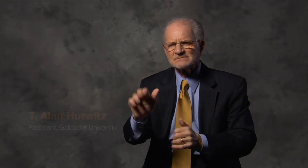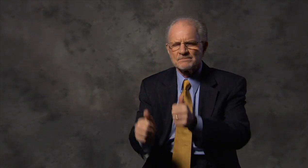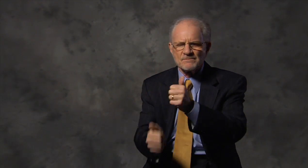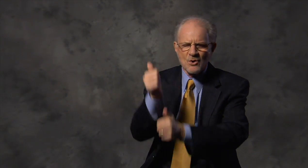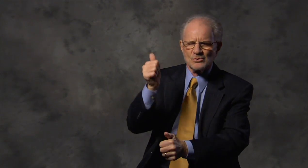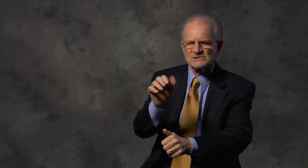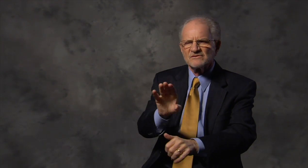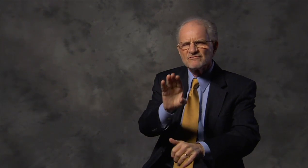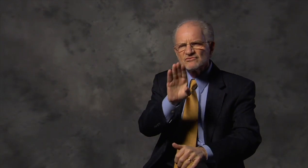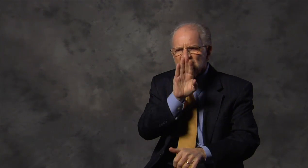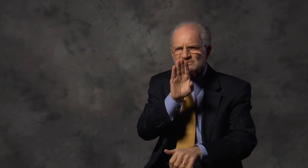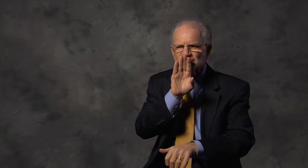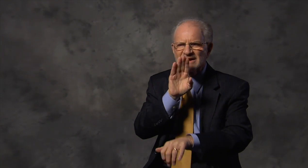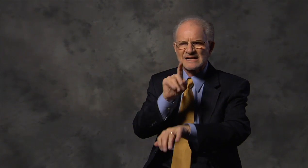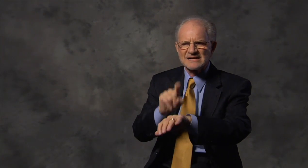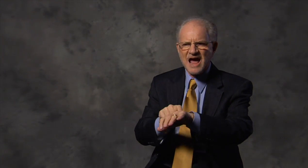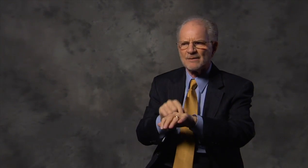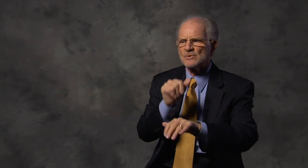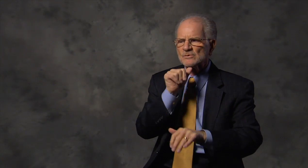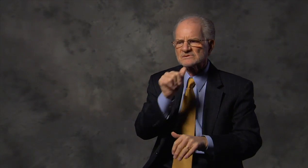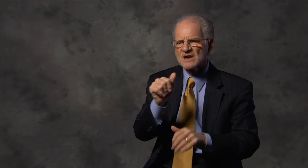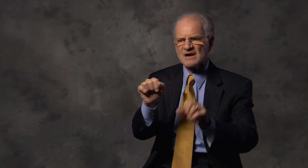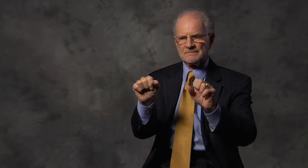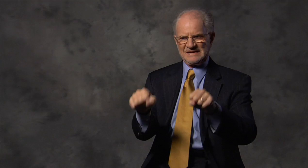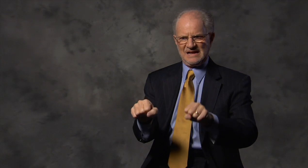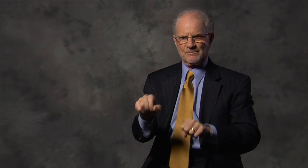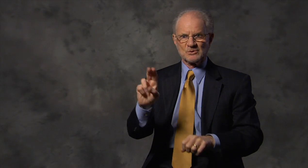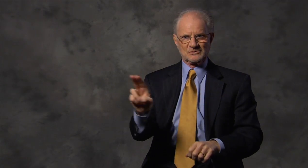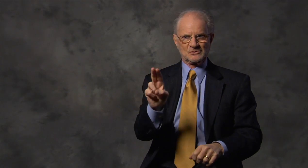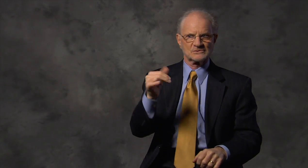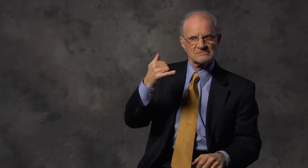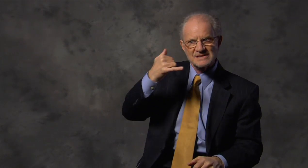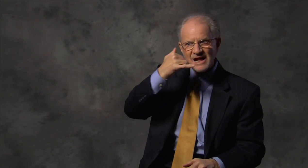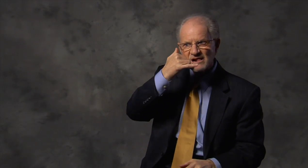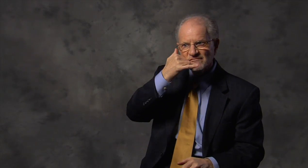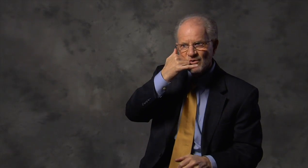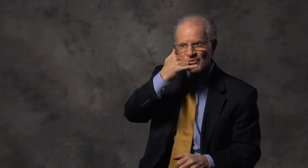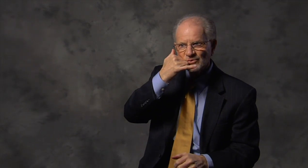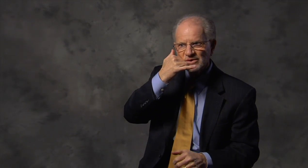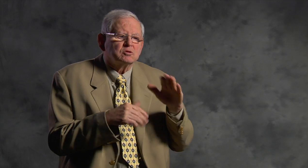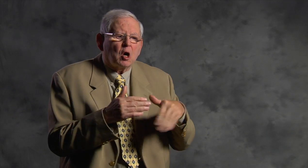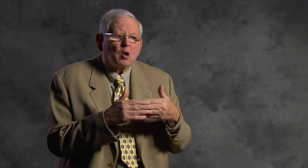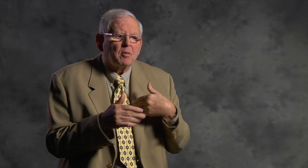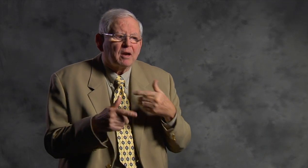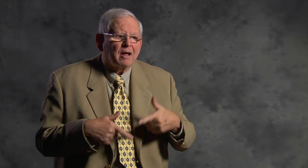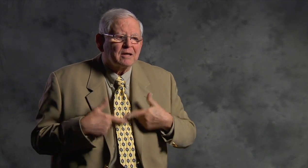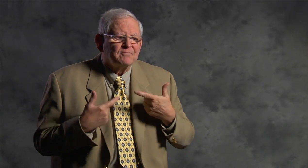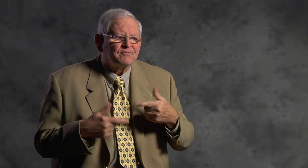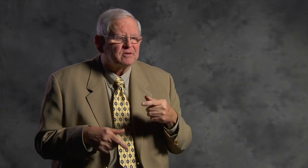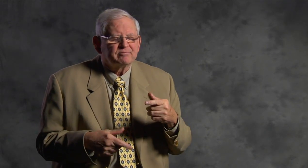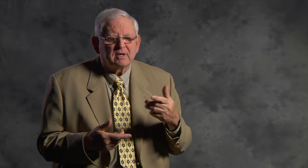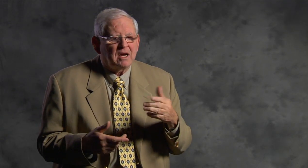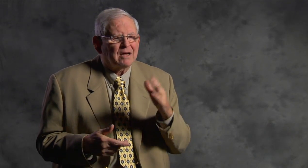One of his most frustrating times was when he was not able to use the telephone.